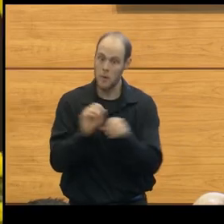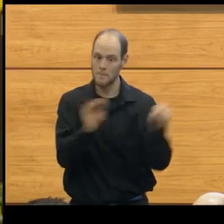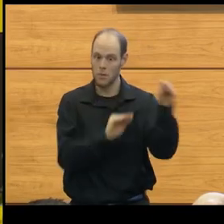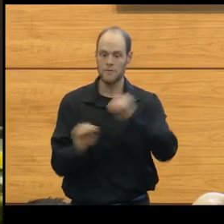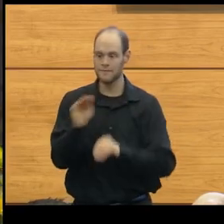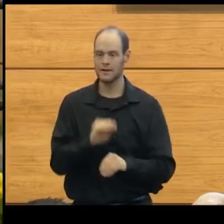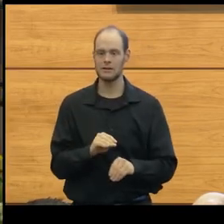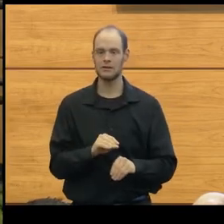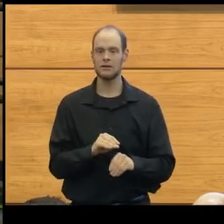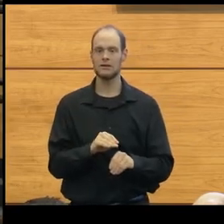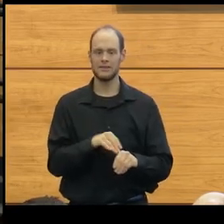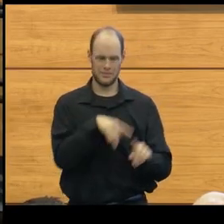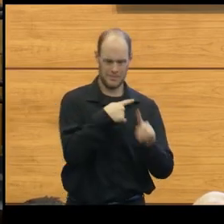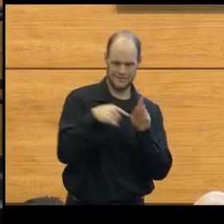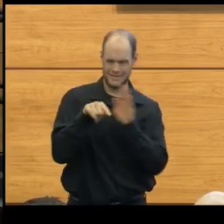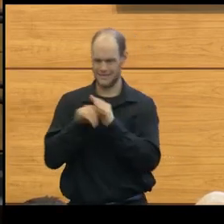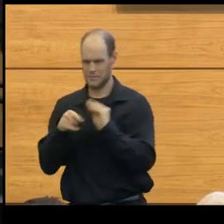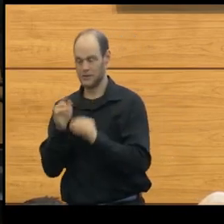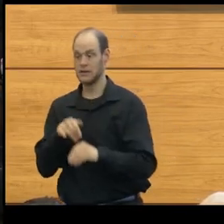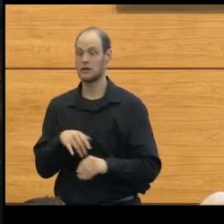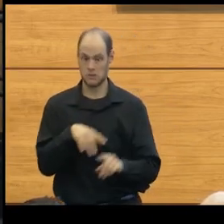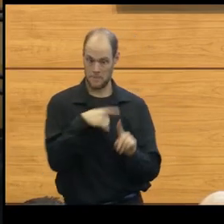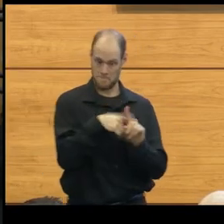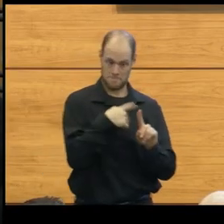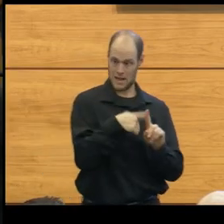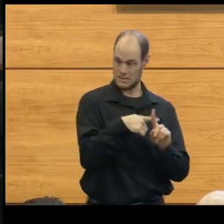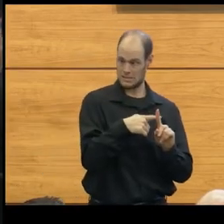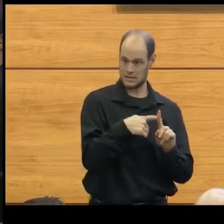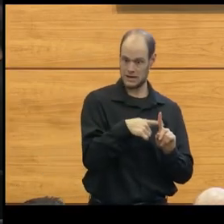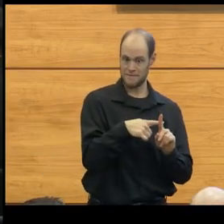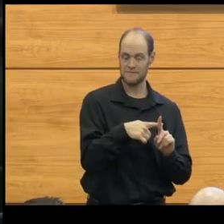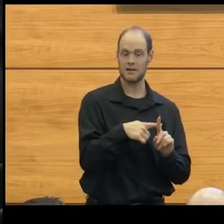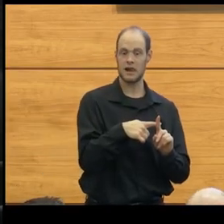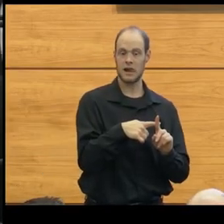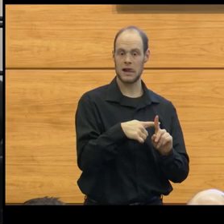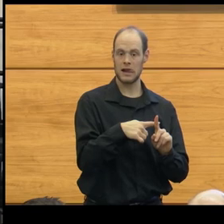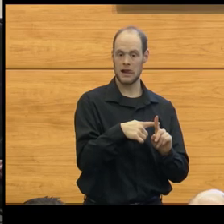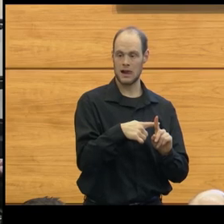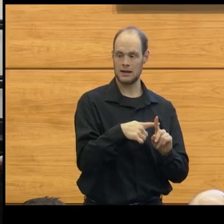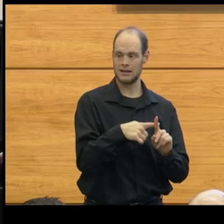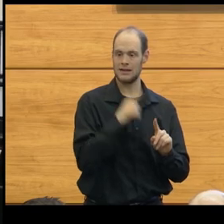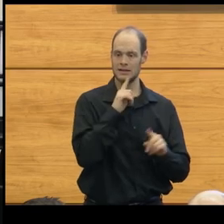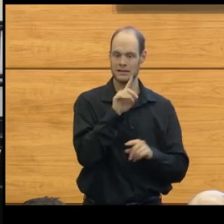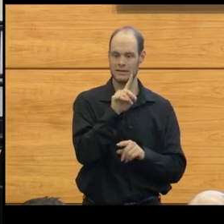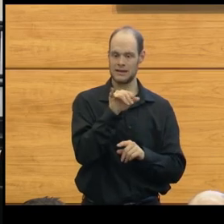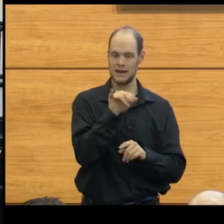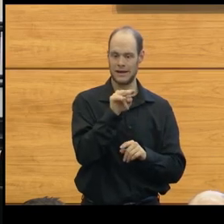the good and the bad of that, please? Well, the good of it is that it's a dynamic system